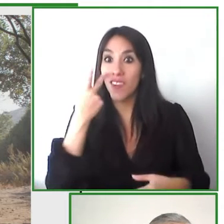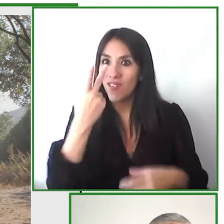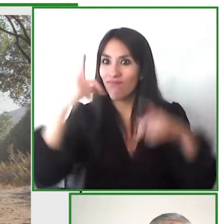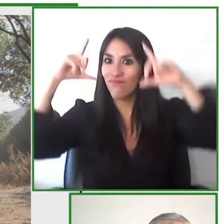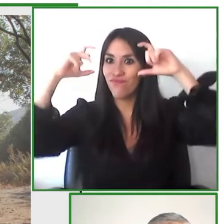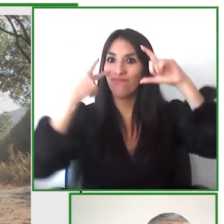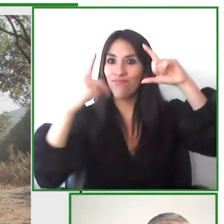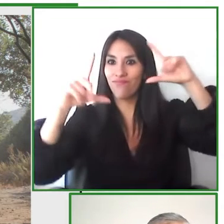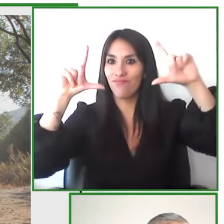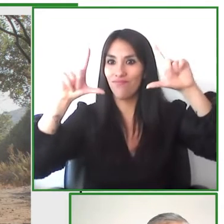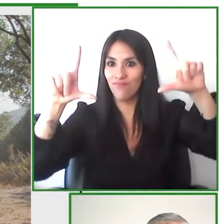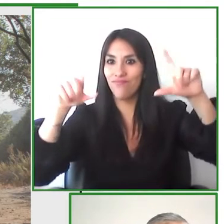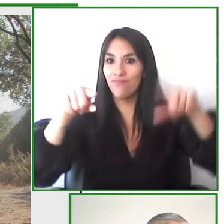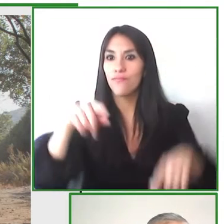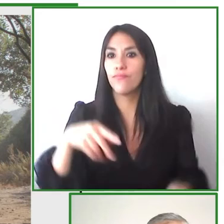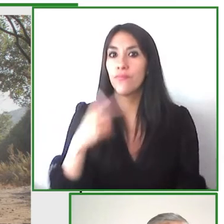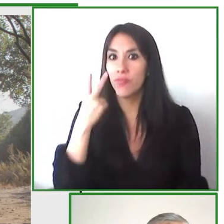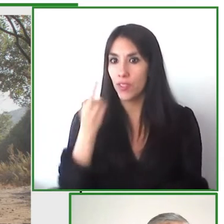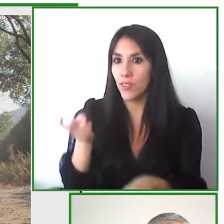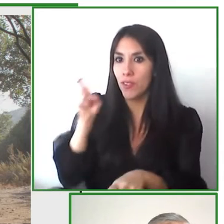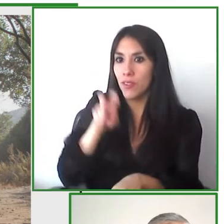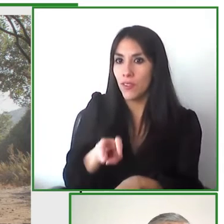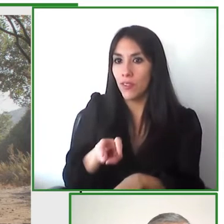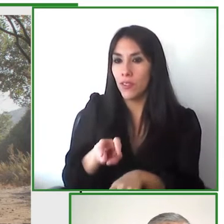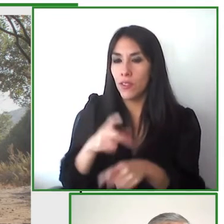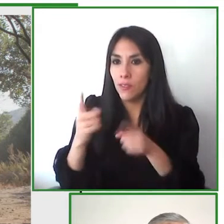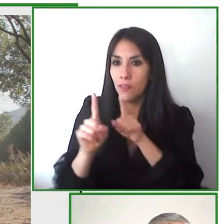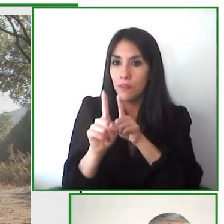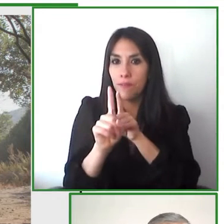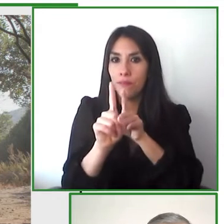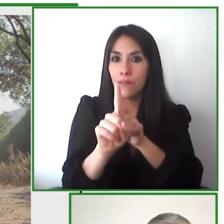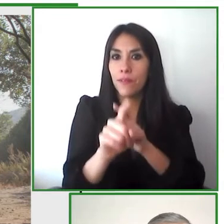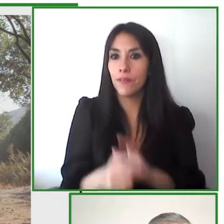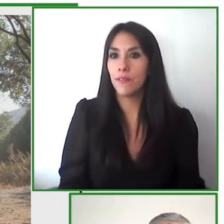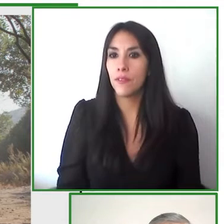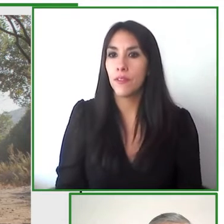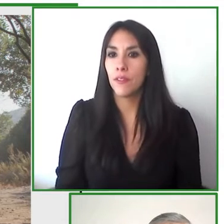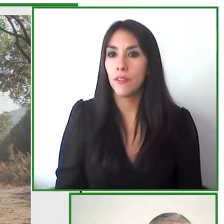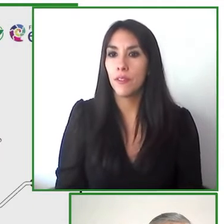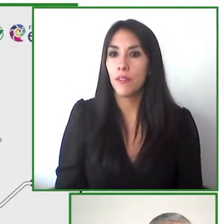you can see one of the excursions that we have made in one of the parks in the city